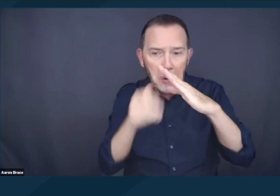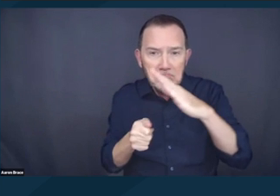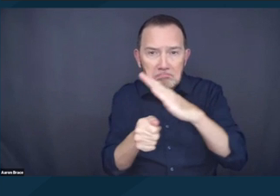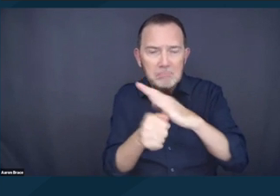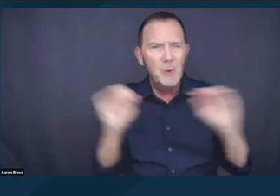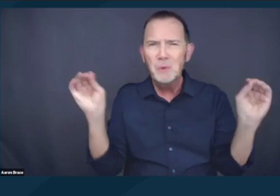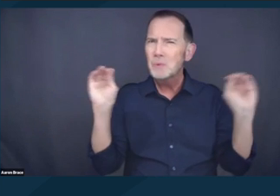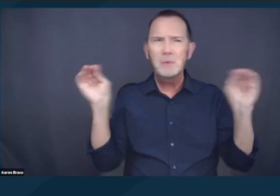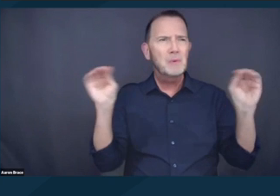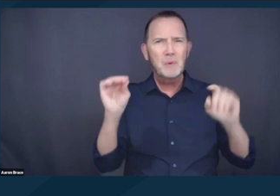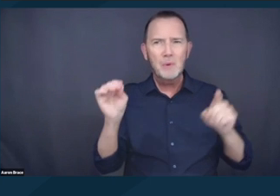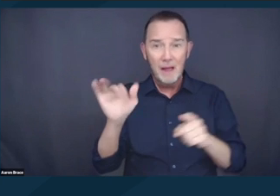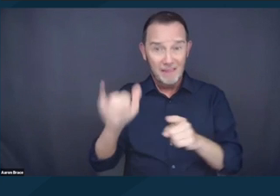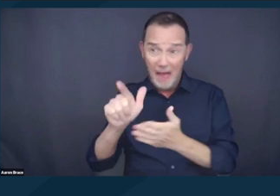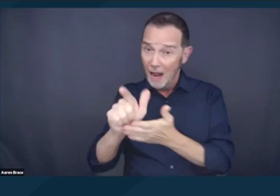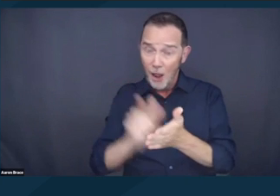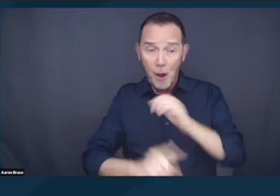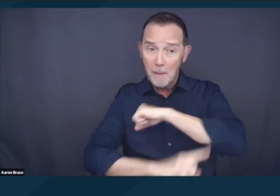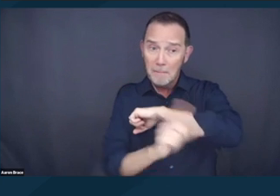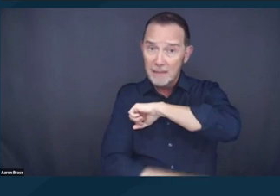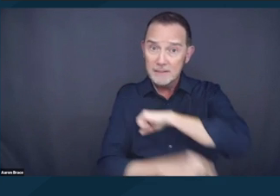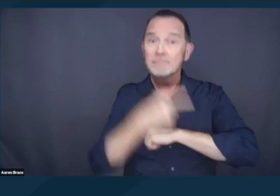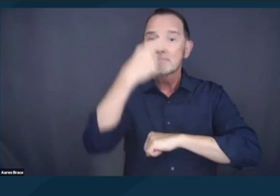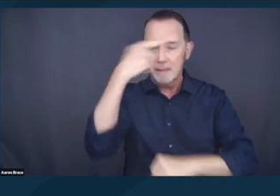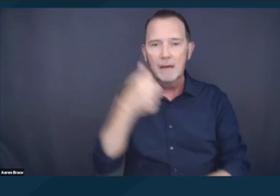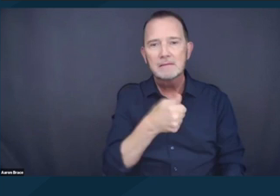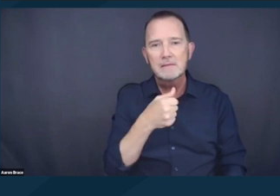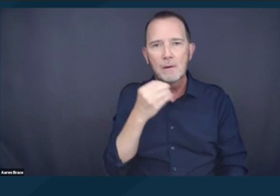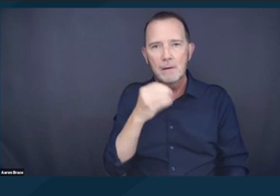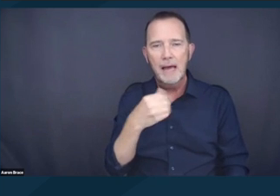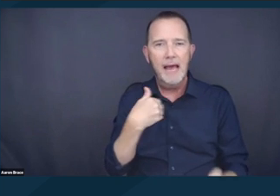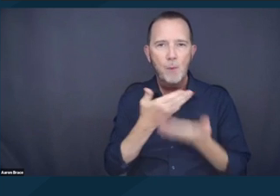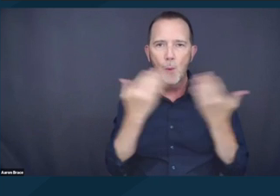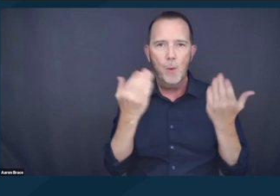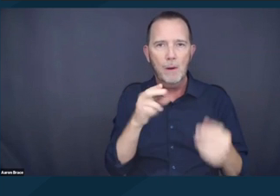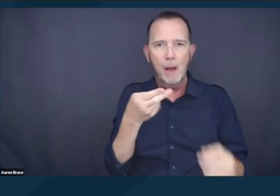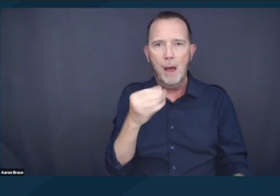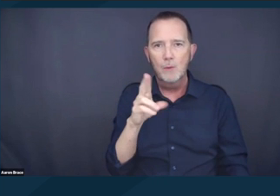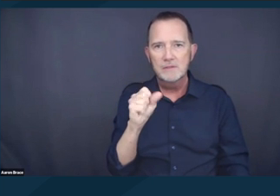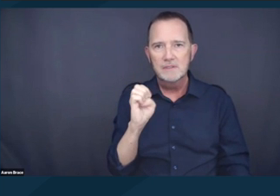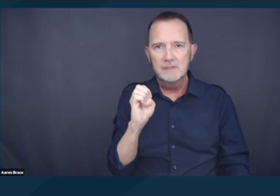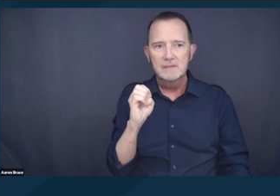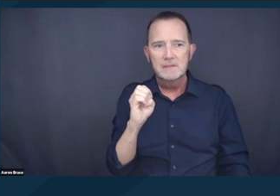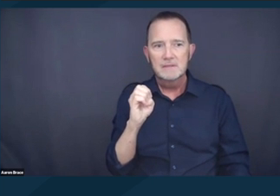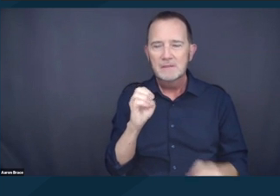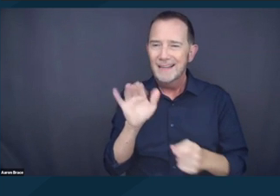do punish them for the status of being unhoused and that the ordinances are so broadly written